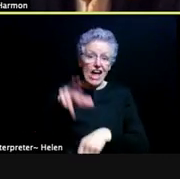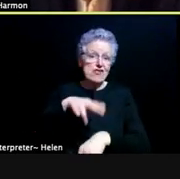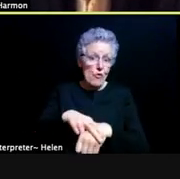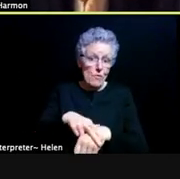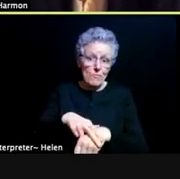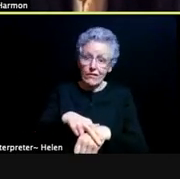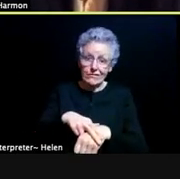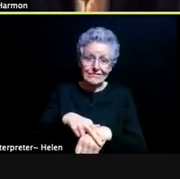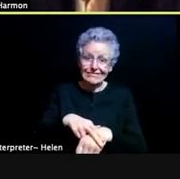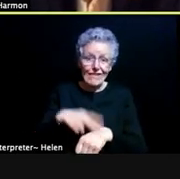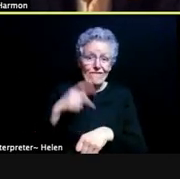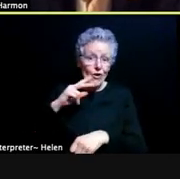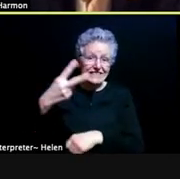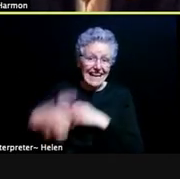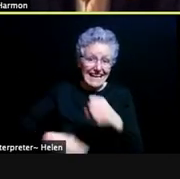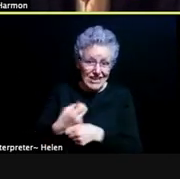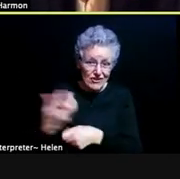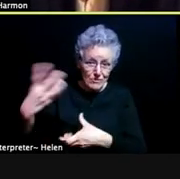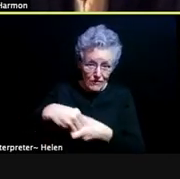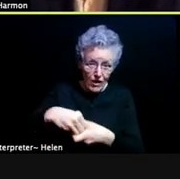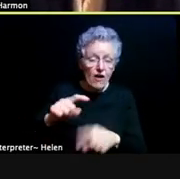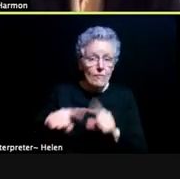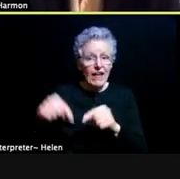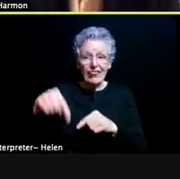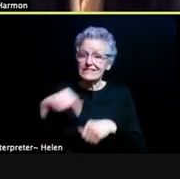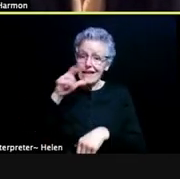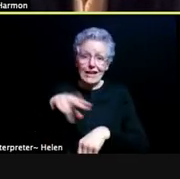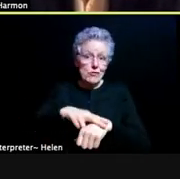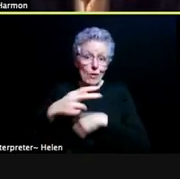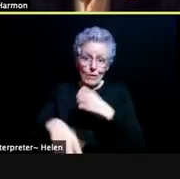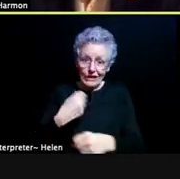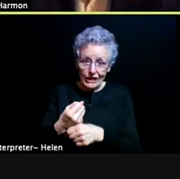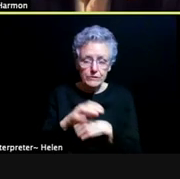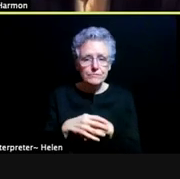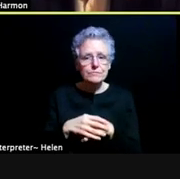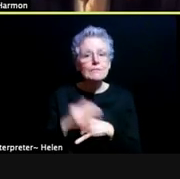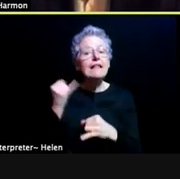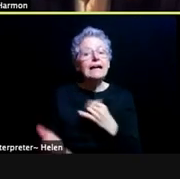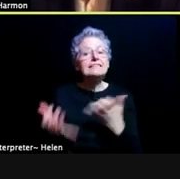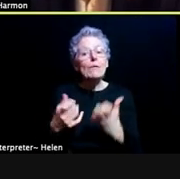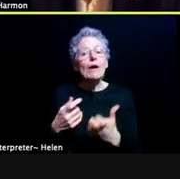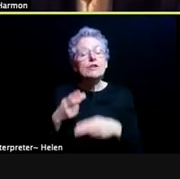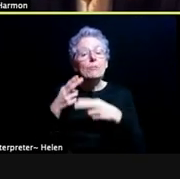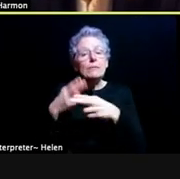And then finally, I'll mention, our resource navigator program which we launched this year